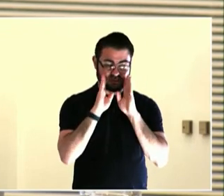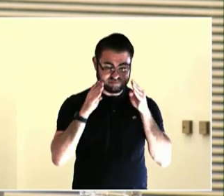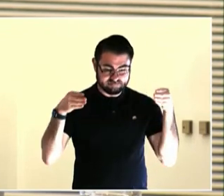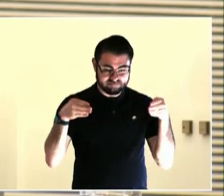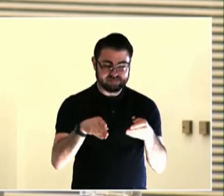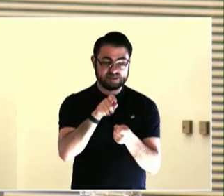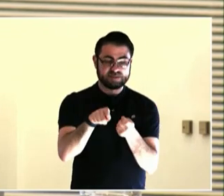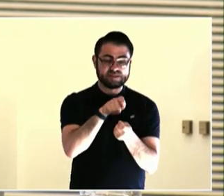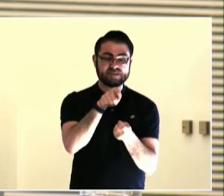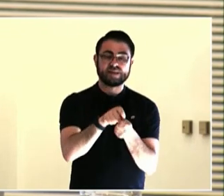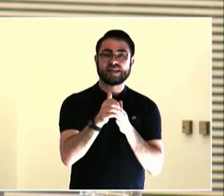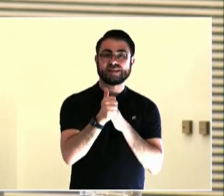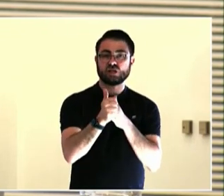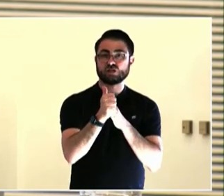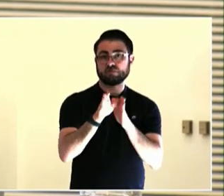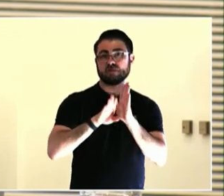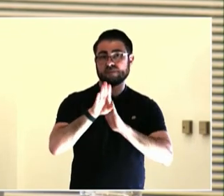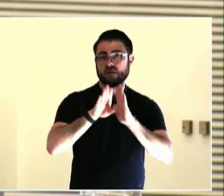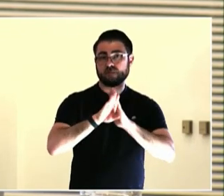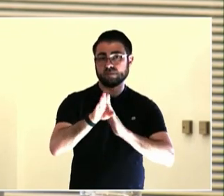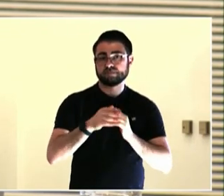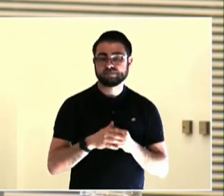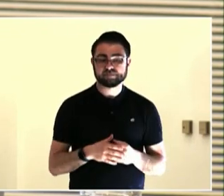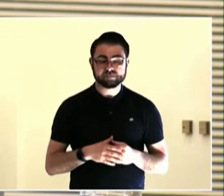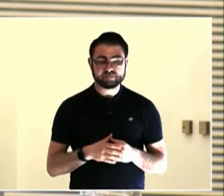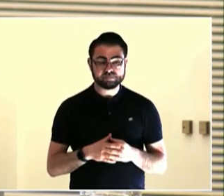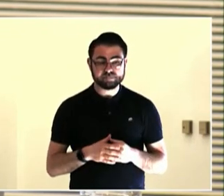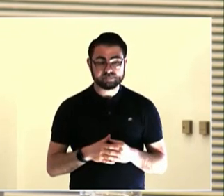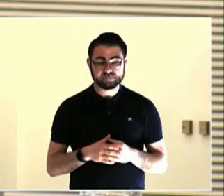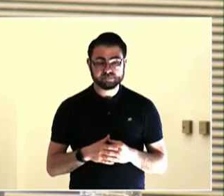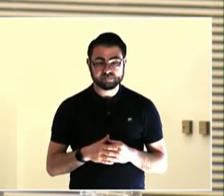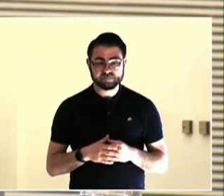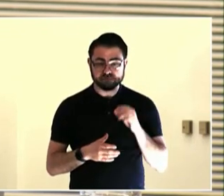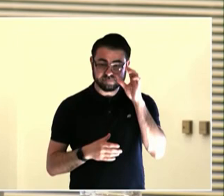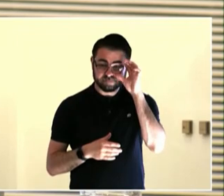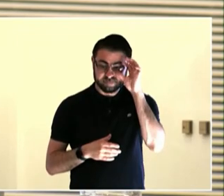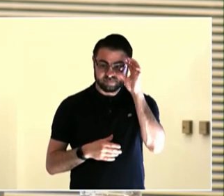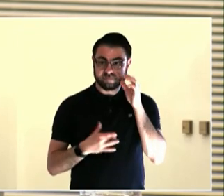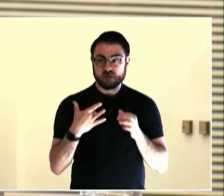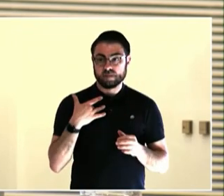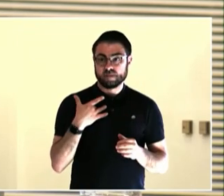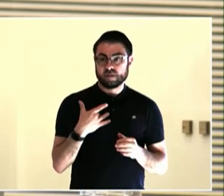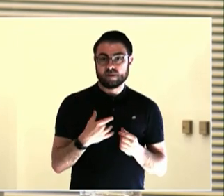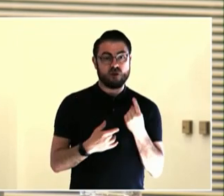spot, and I was like -- you know, it impacts them directly,